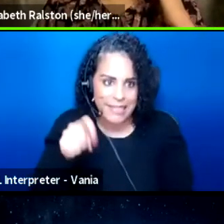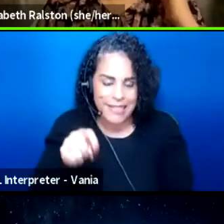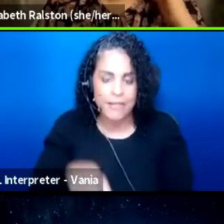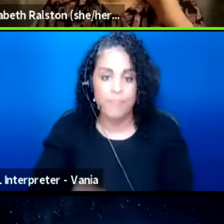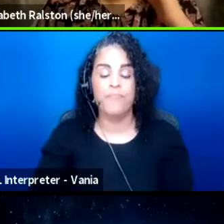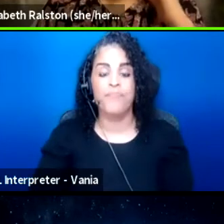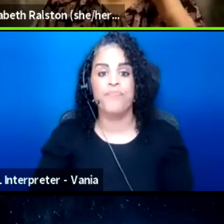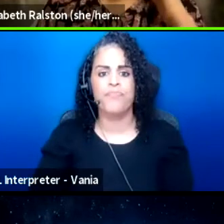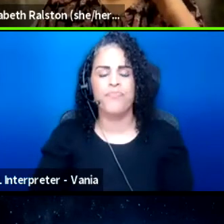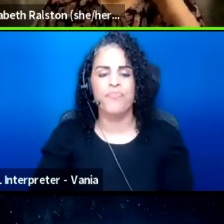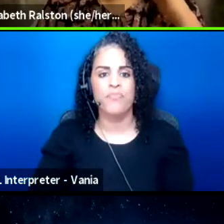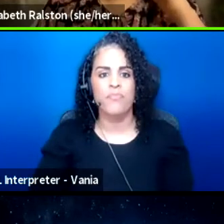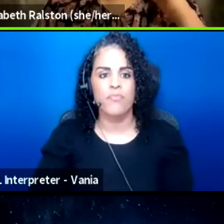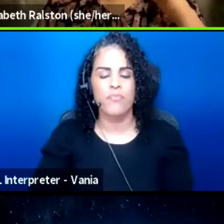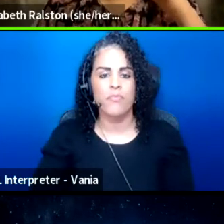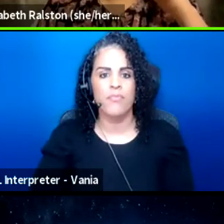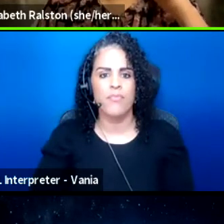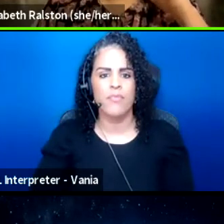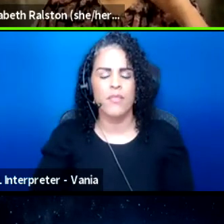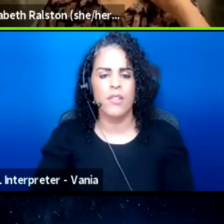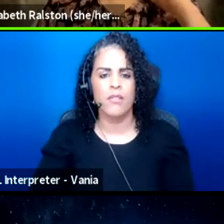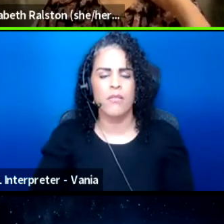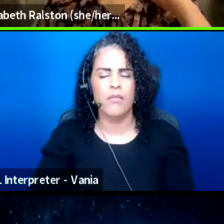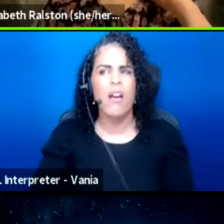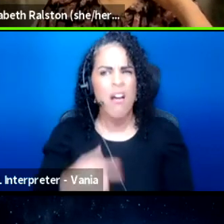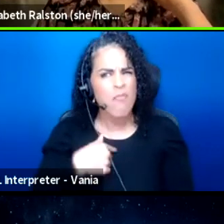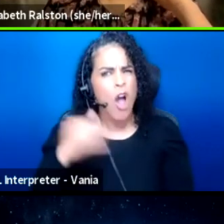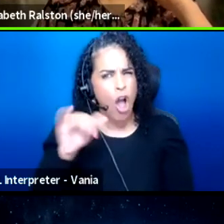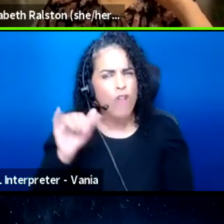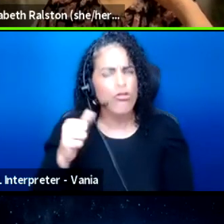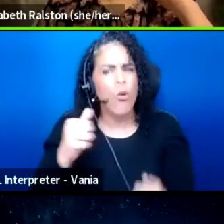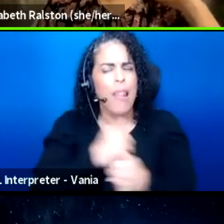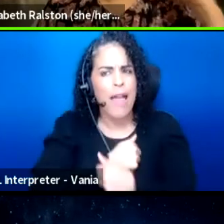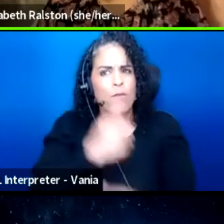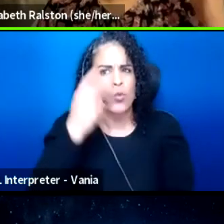And I would also love to see the marketing